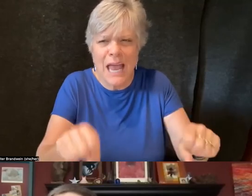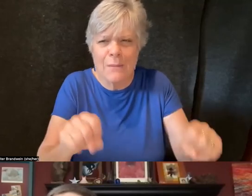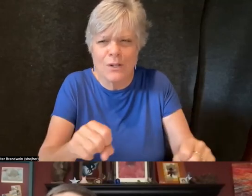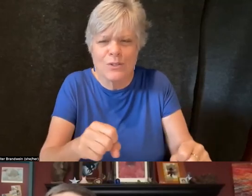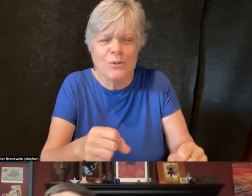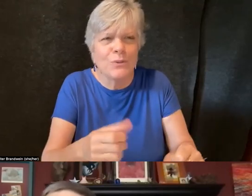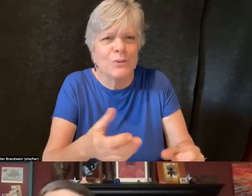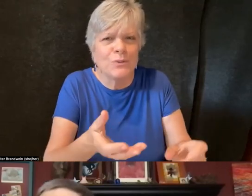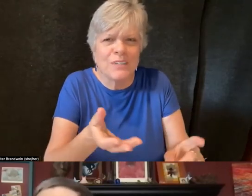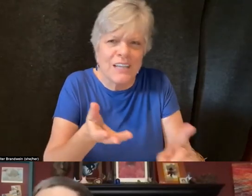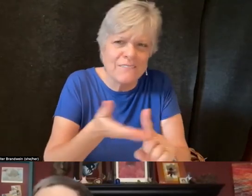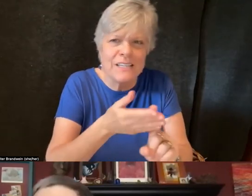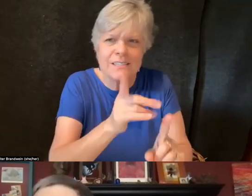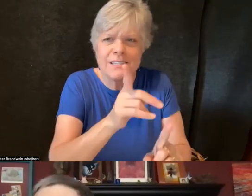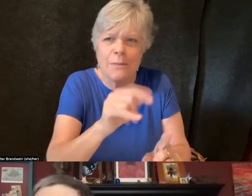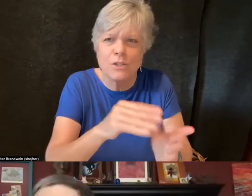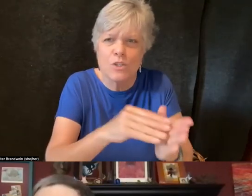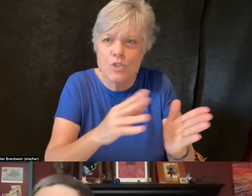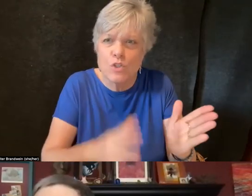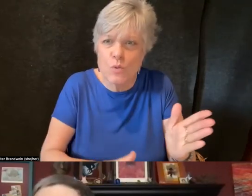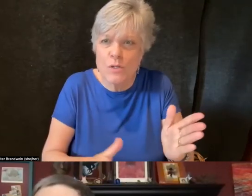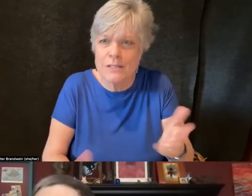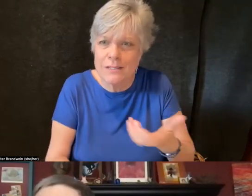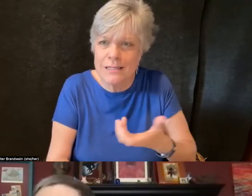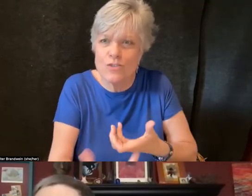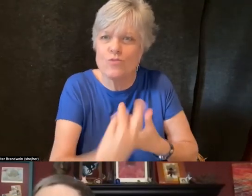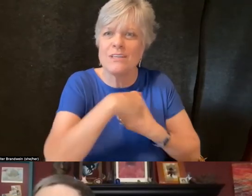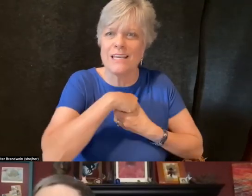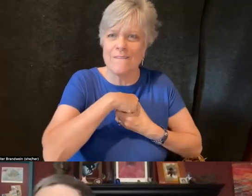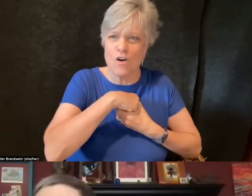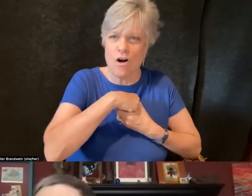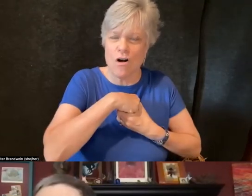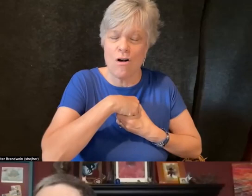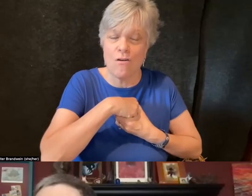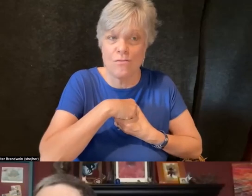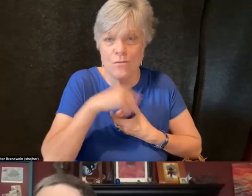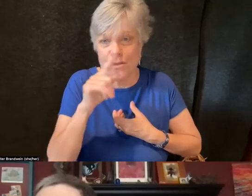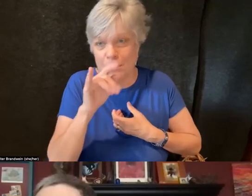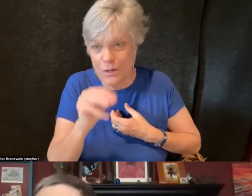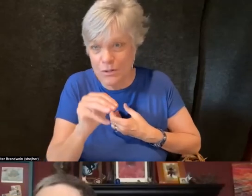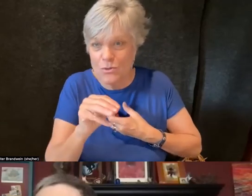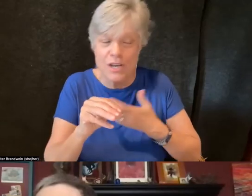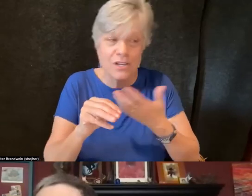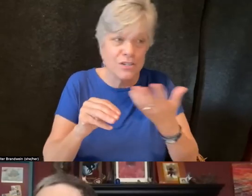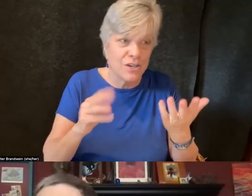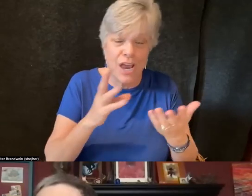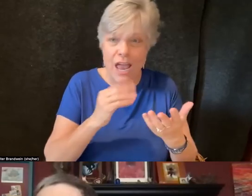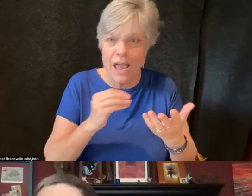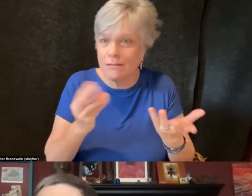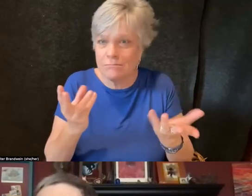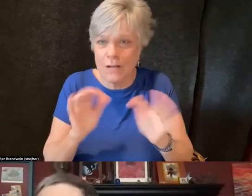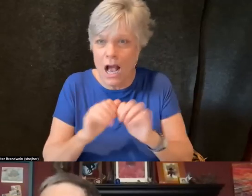which they might have had unsavory experiences with previous to the center's creation? How do you get students to believe in the cultural part